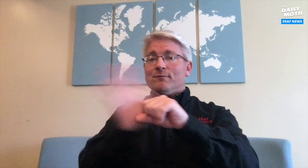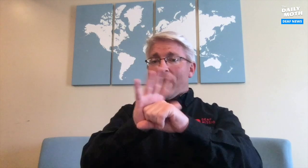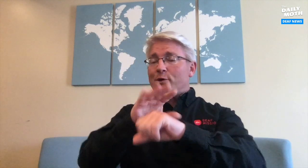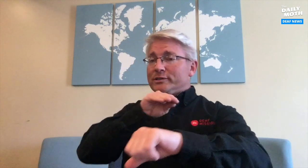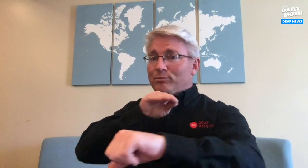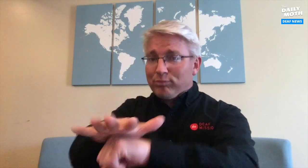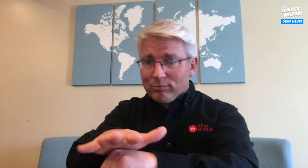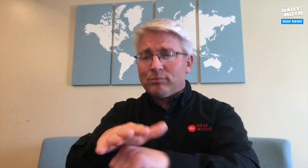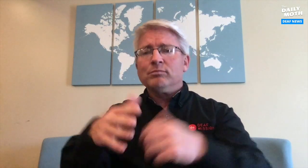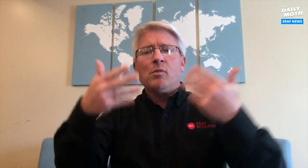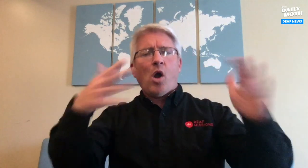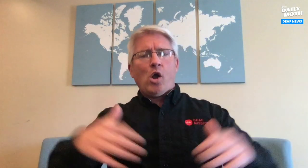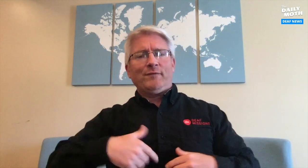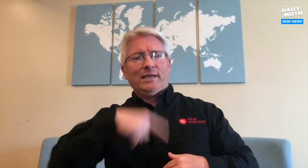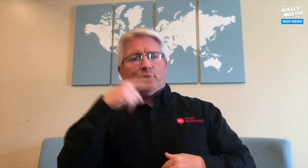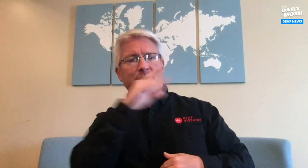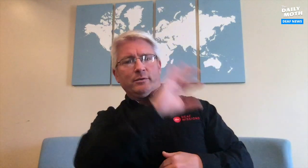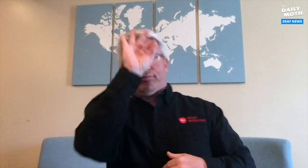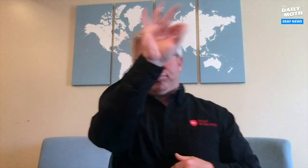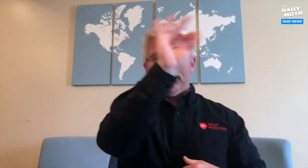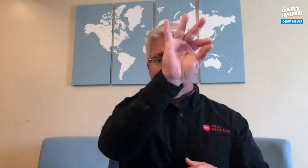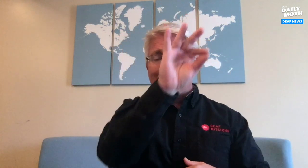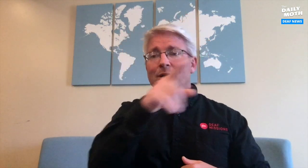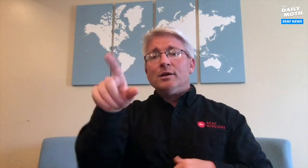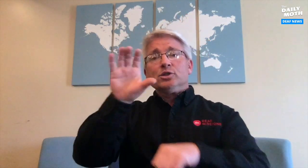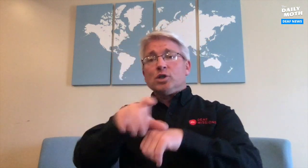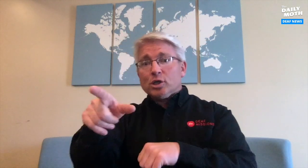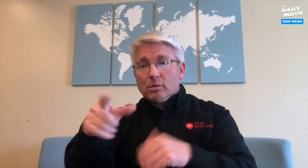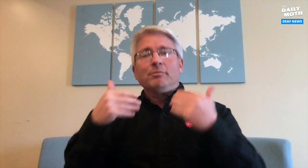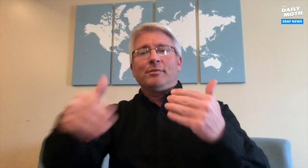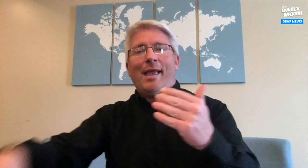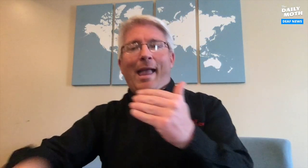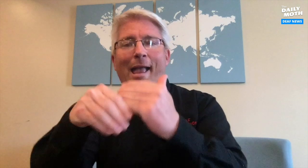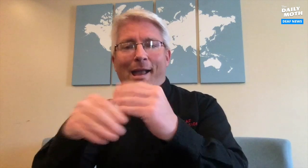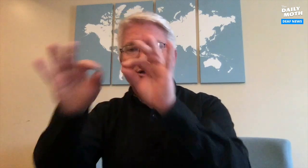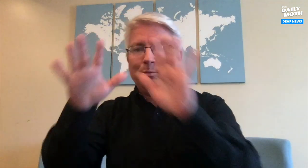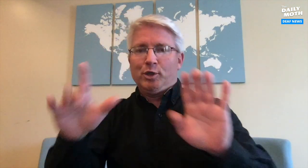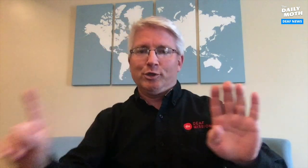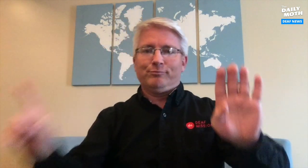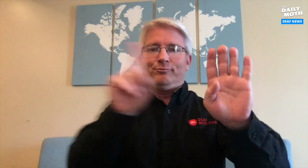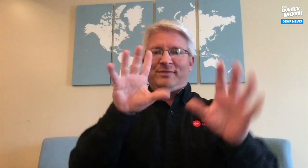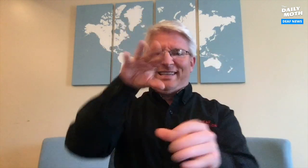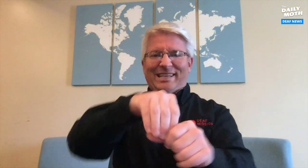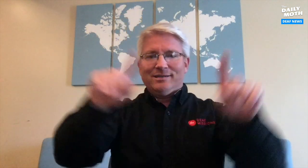Now with the coronavirus, there already is a hearing pastor and the church added an interpreter to be in